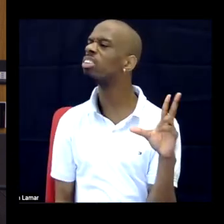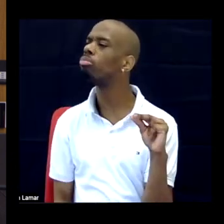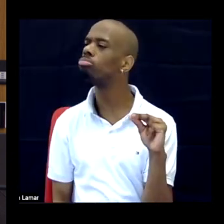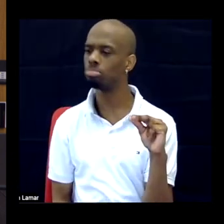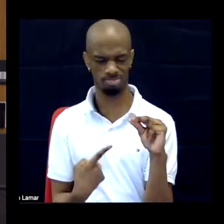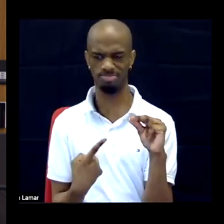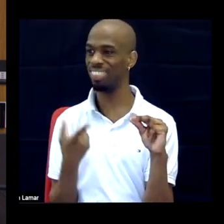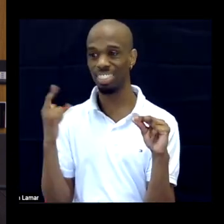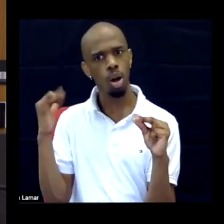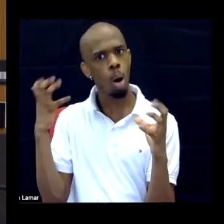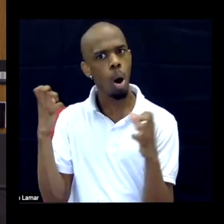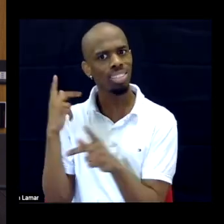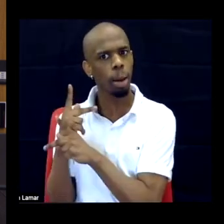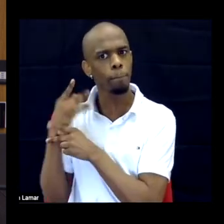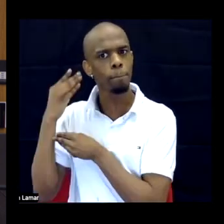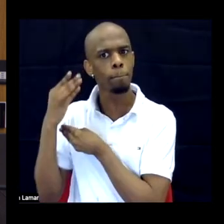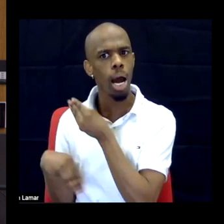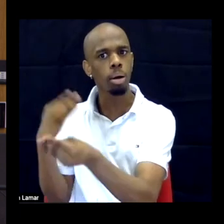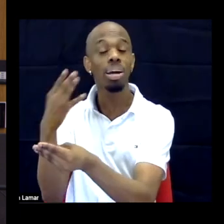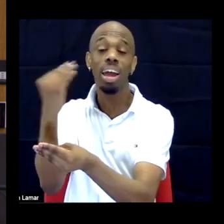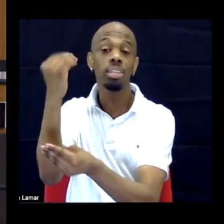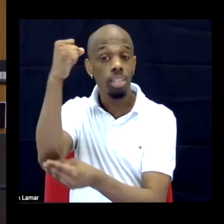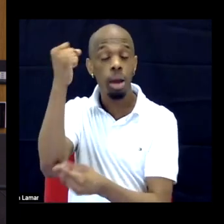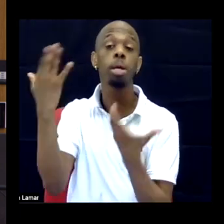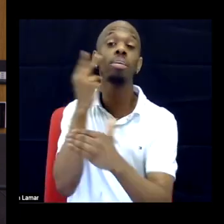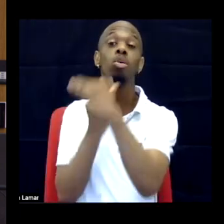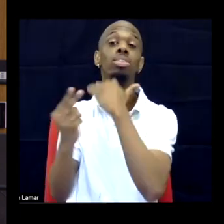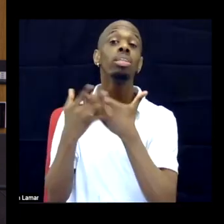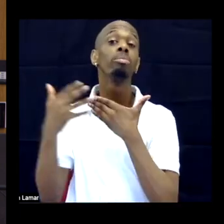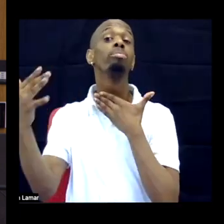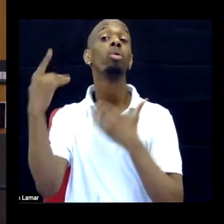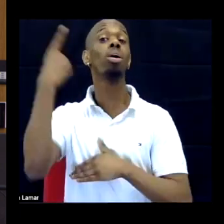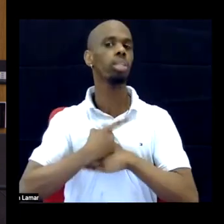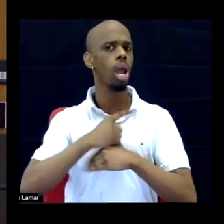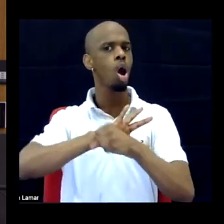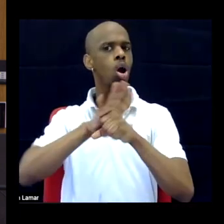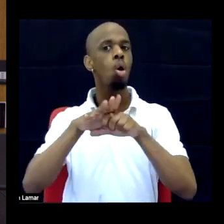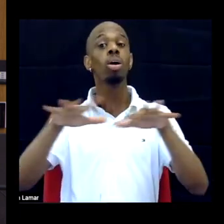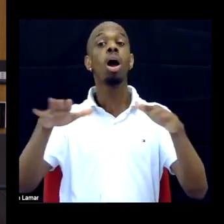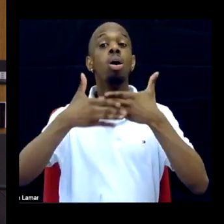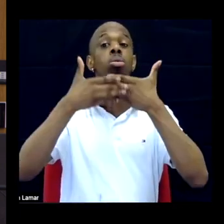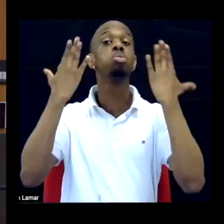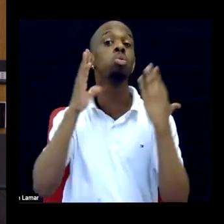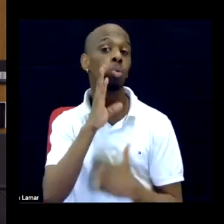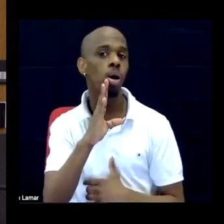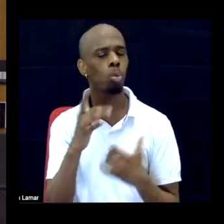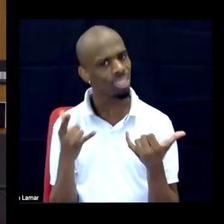And even if one day COVID does not exist in our world, we still need more accessible organizing.